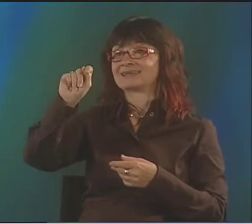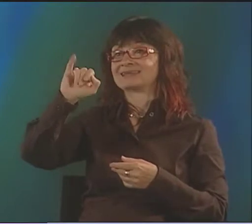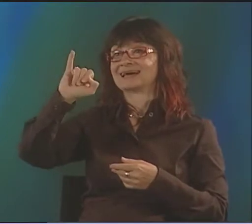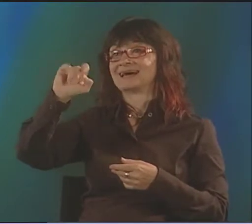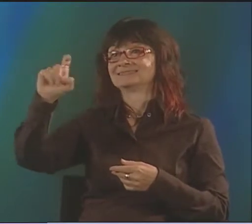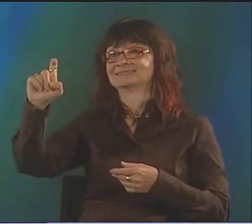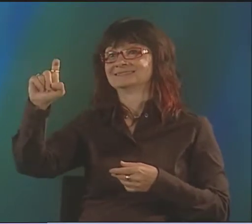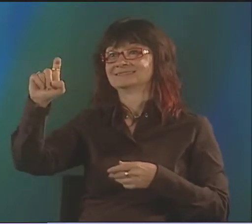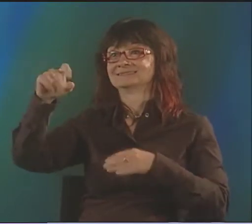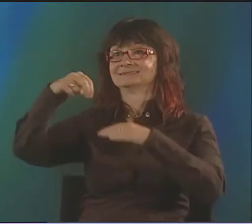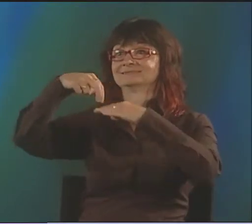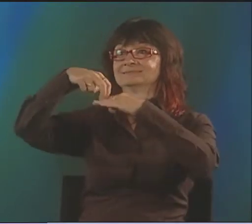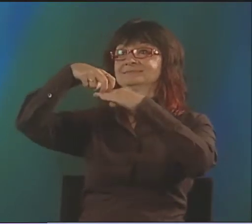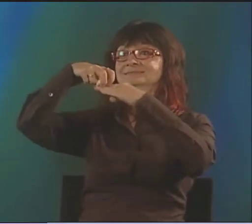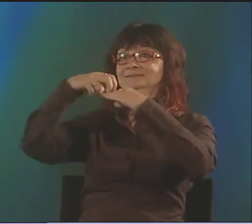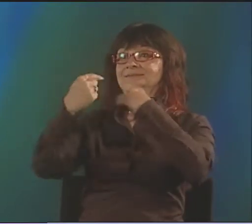SO FILM, OF COURSE...